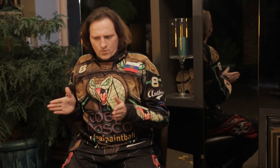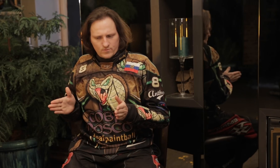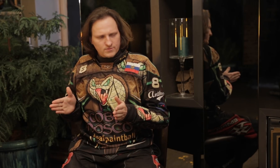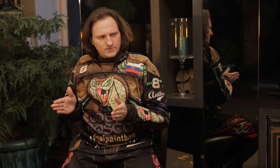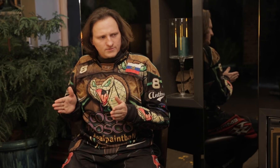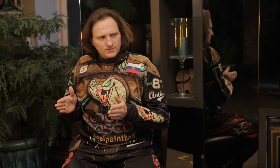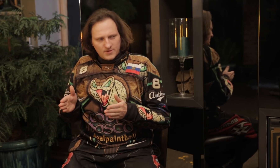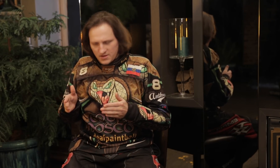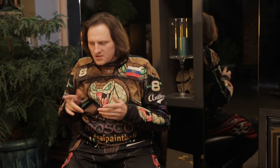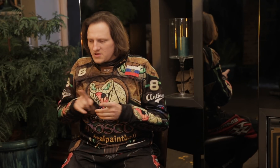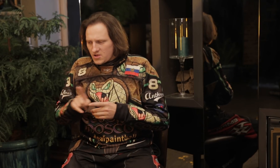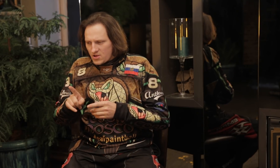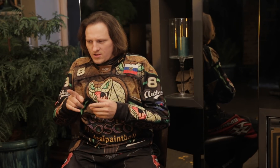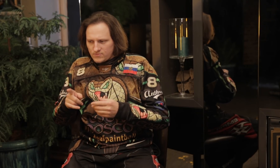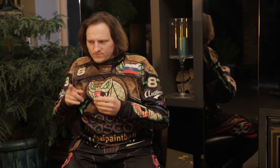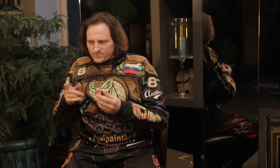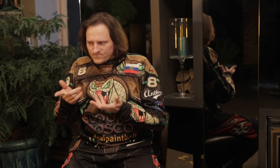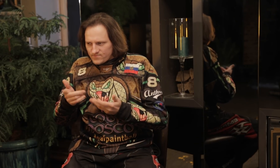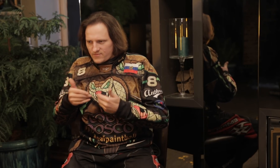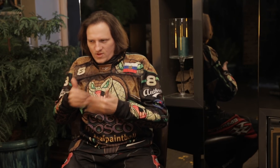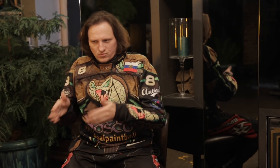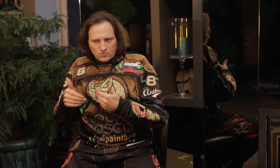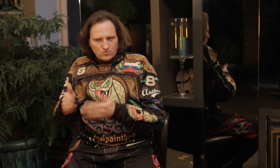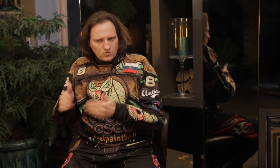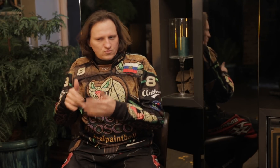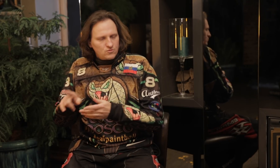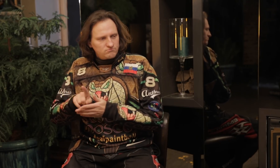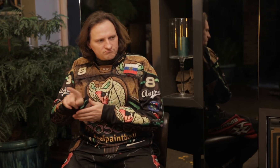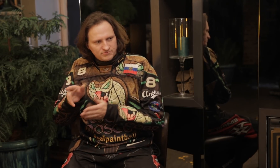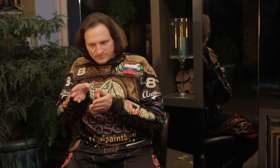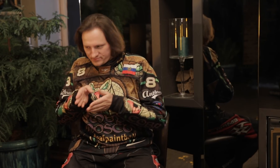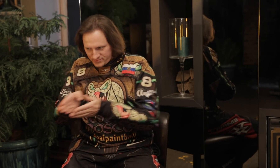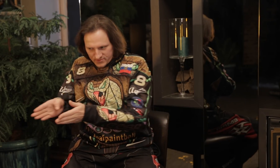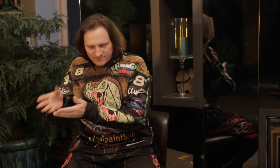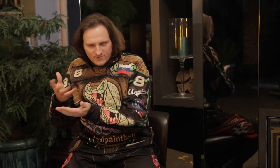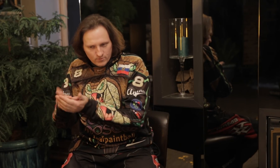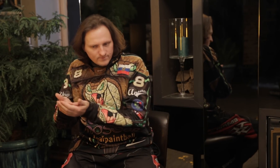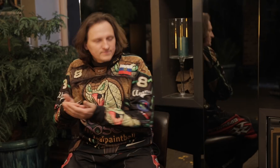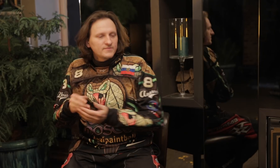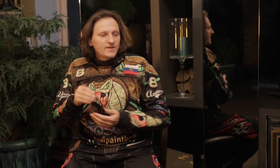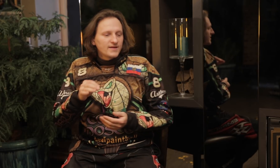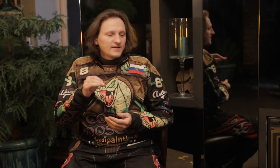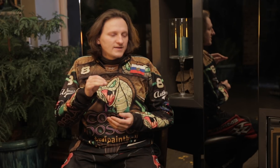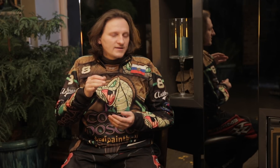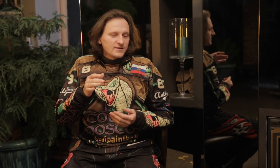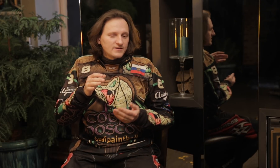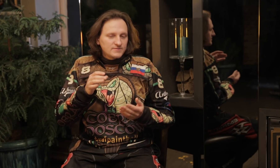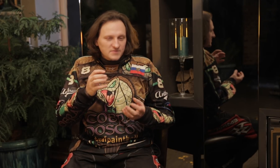and improved on it to make it cheaper and easier to mass produce.